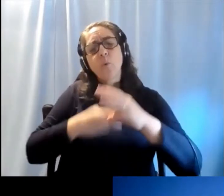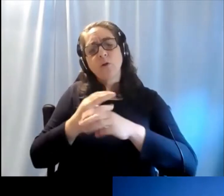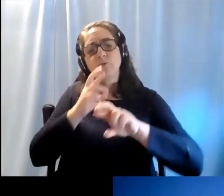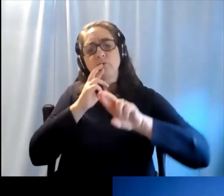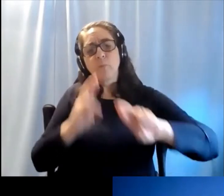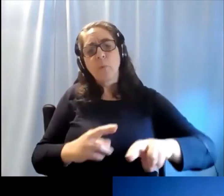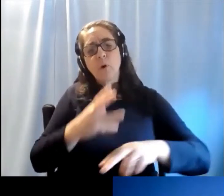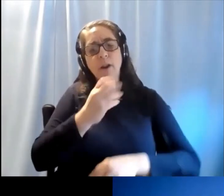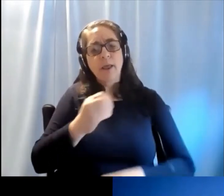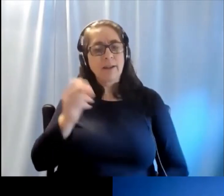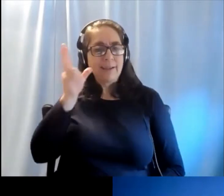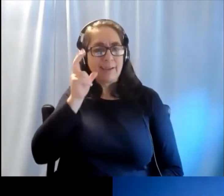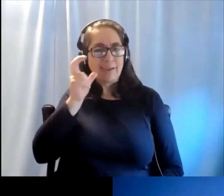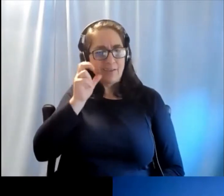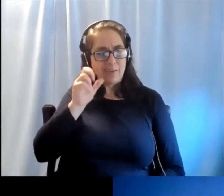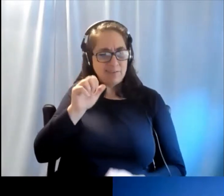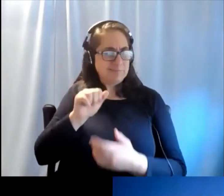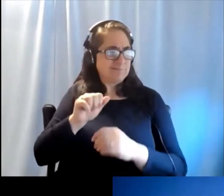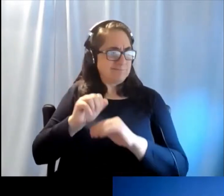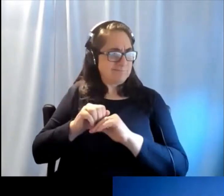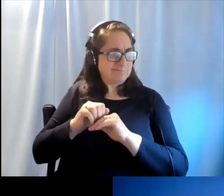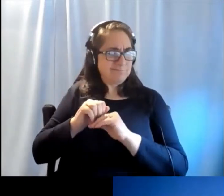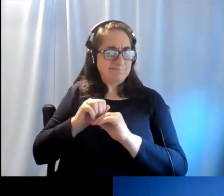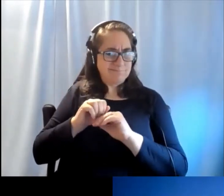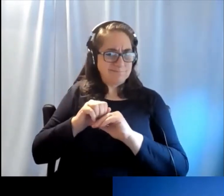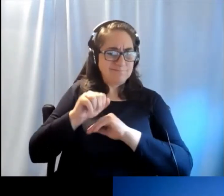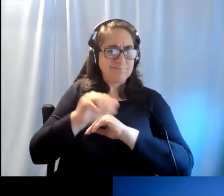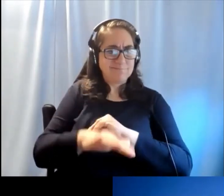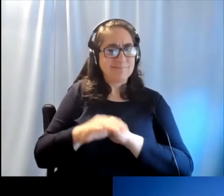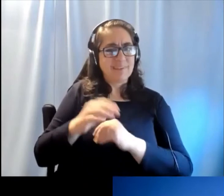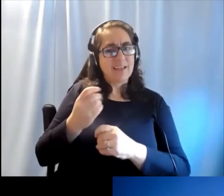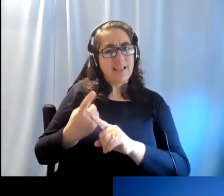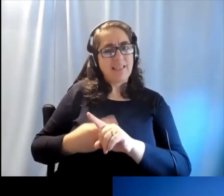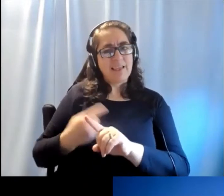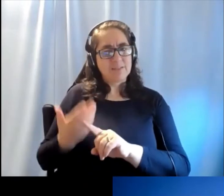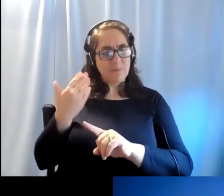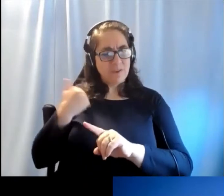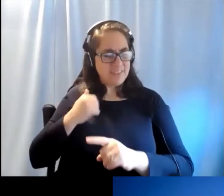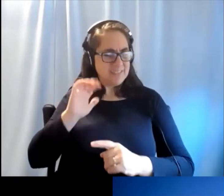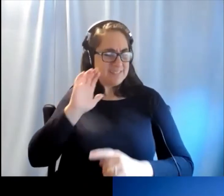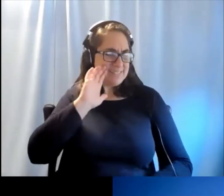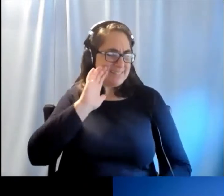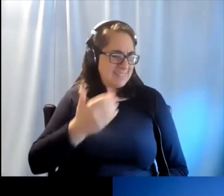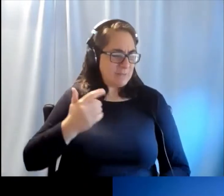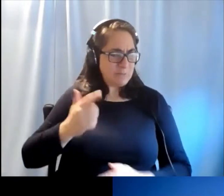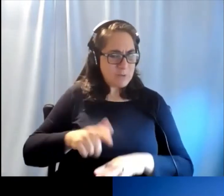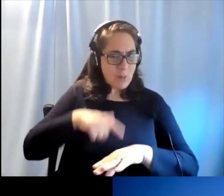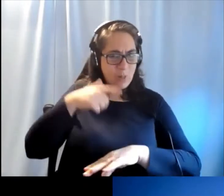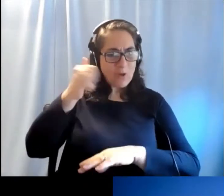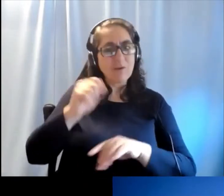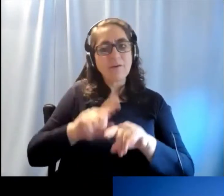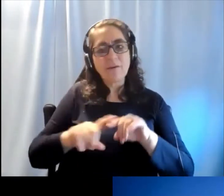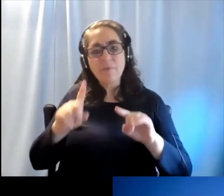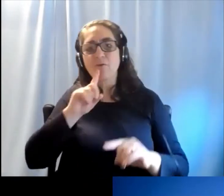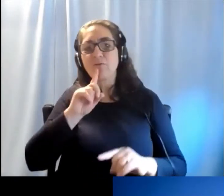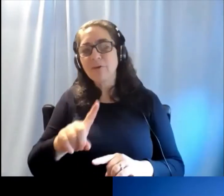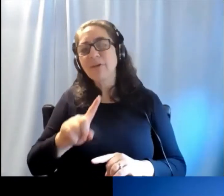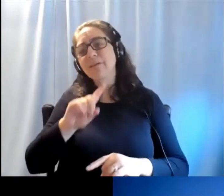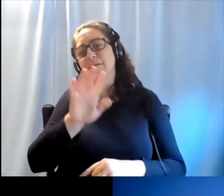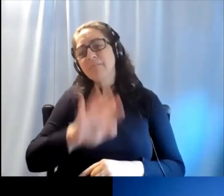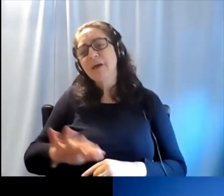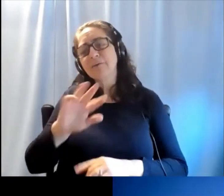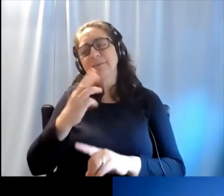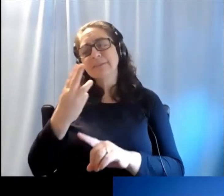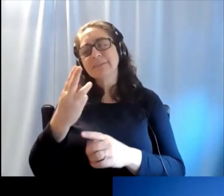in hearing which was just launched last month, actually, it feels longer but it was, actually,